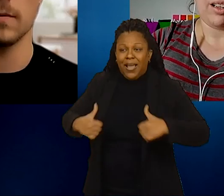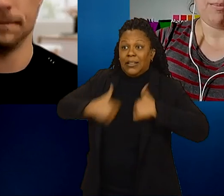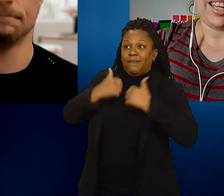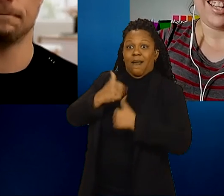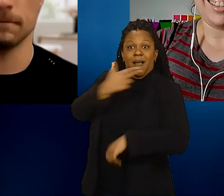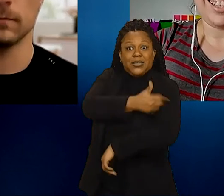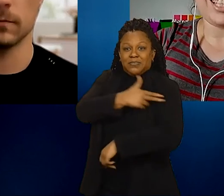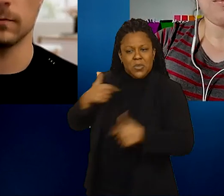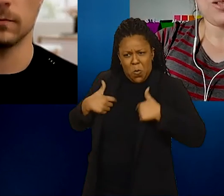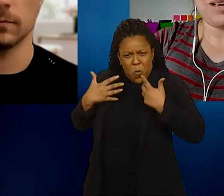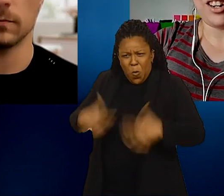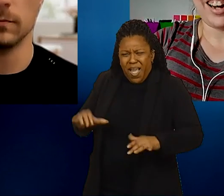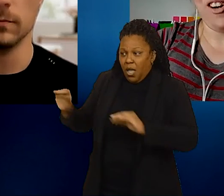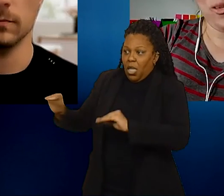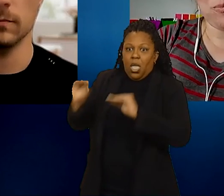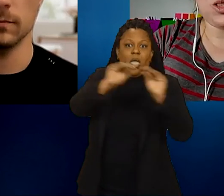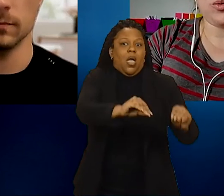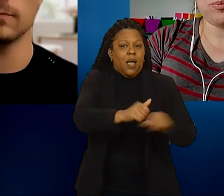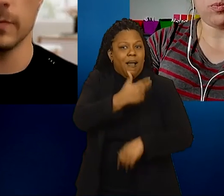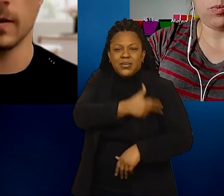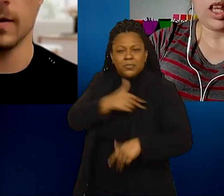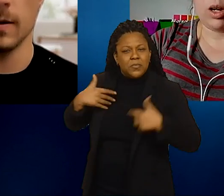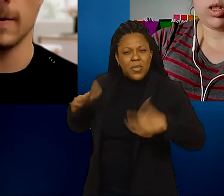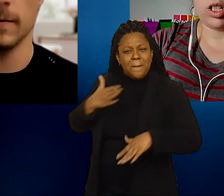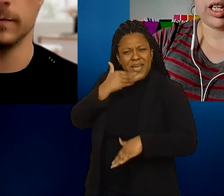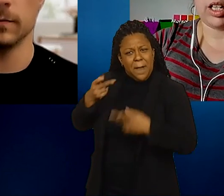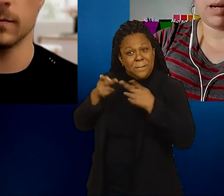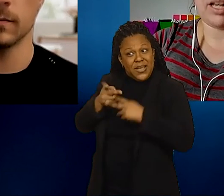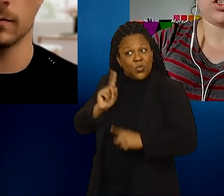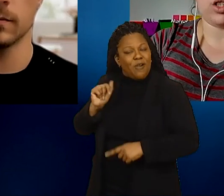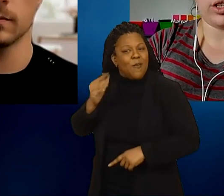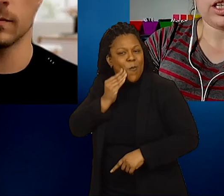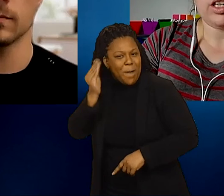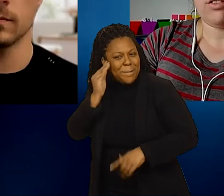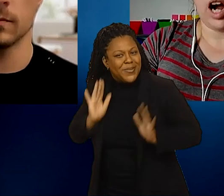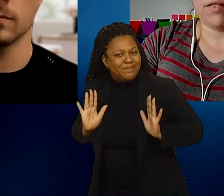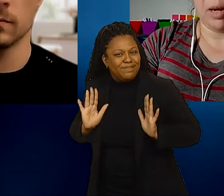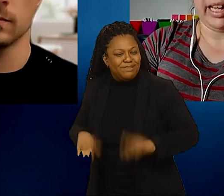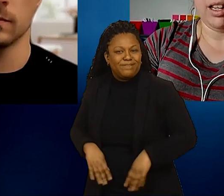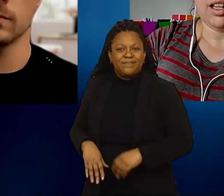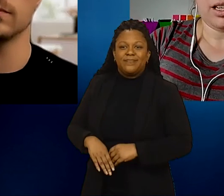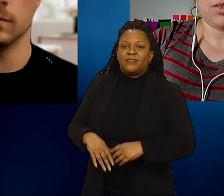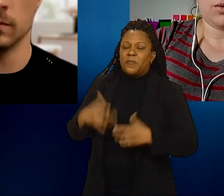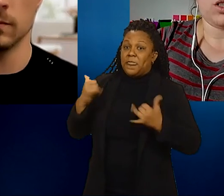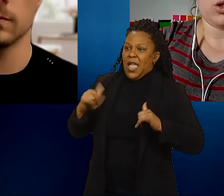He's much better at home. So it was a big concern for our family to ensure